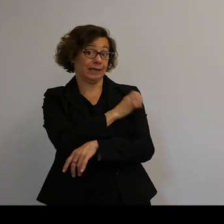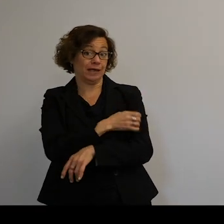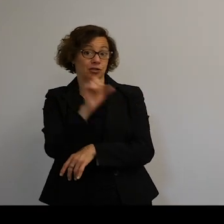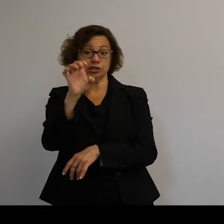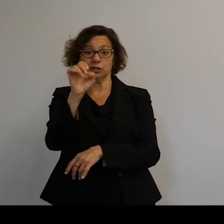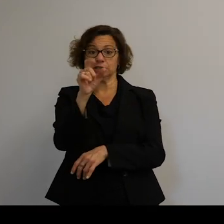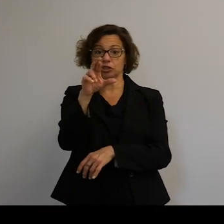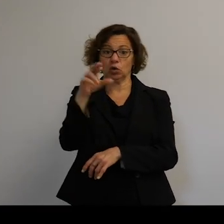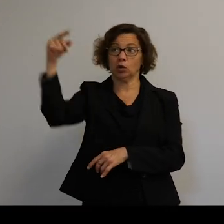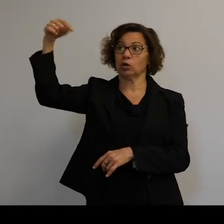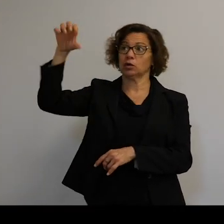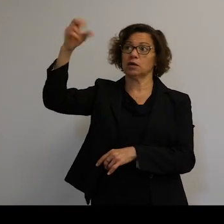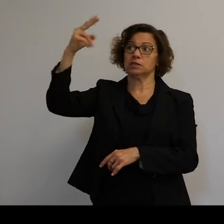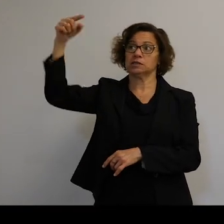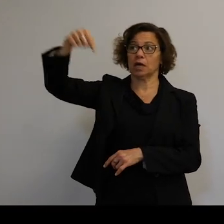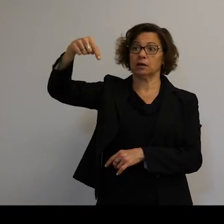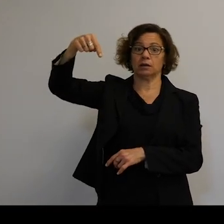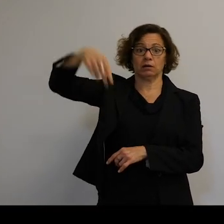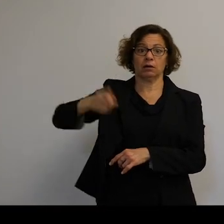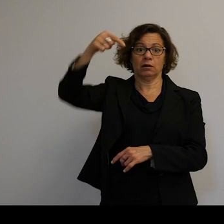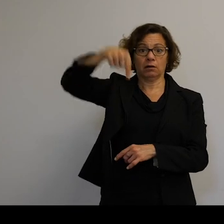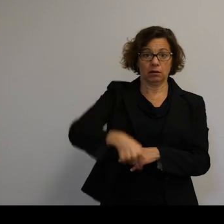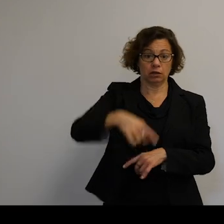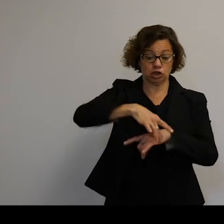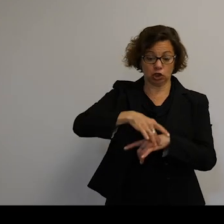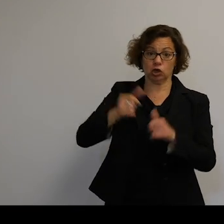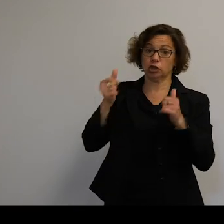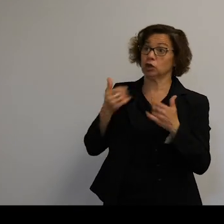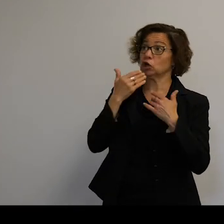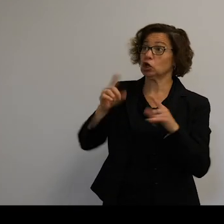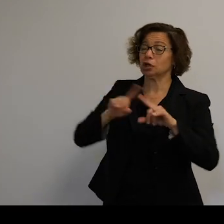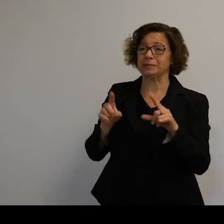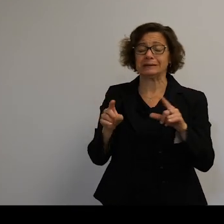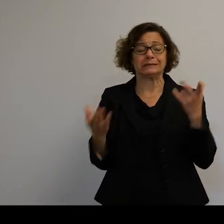by basically collecting that amount of energy and beaming it down to Earth, is an unknown, an unsolved problem as of yet.